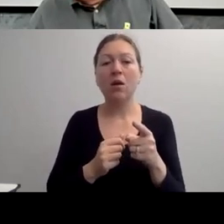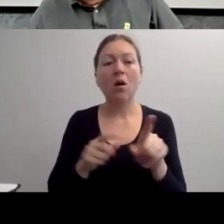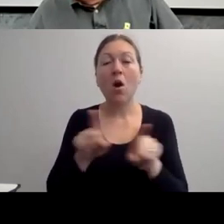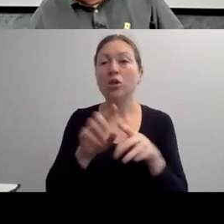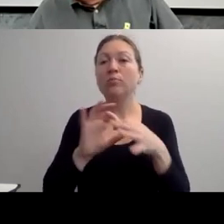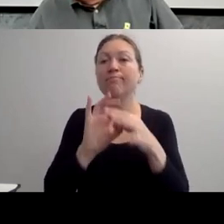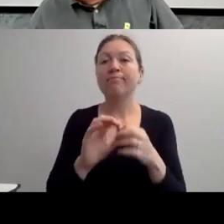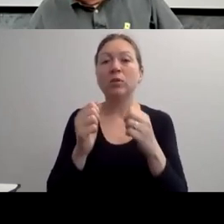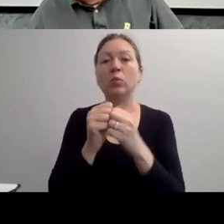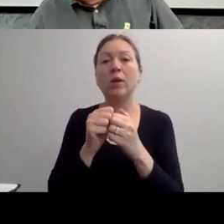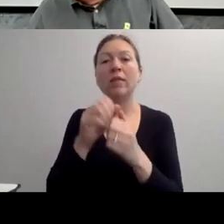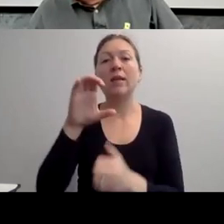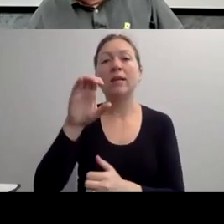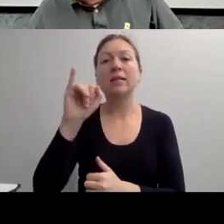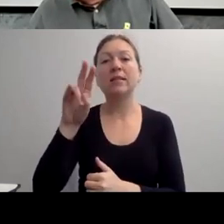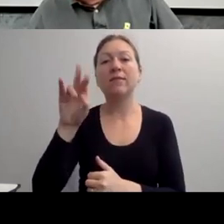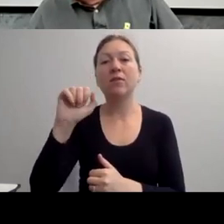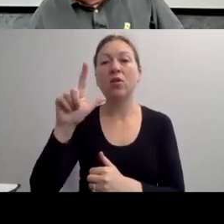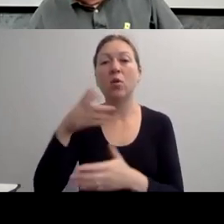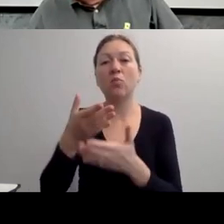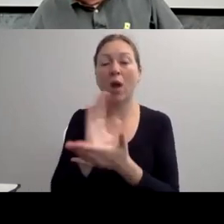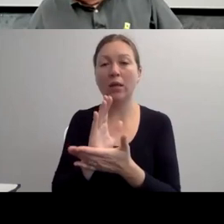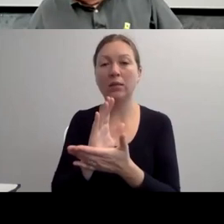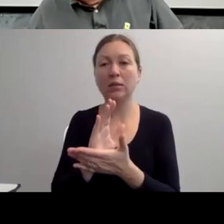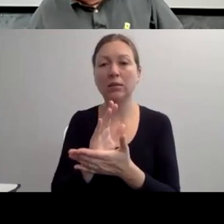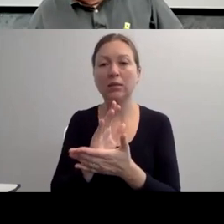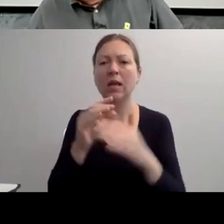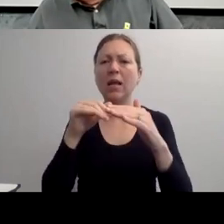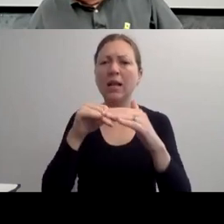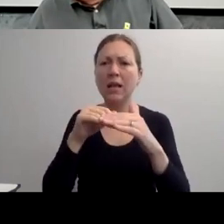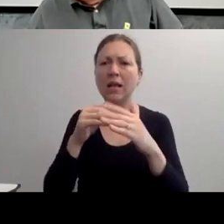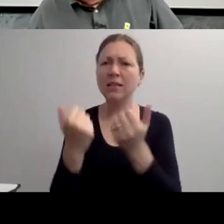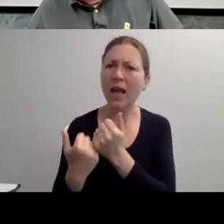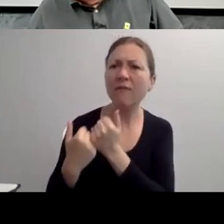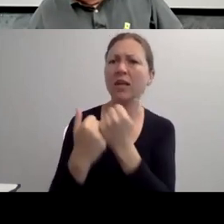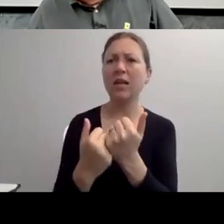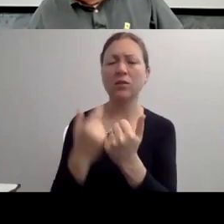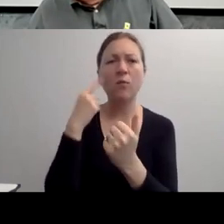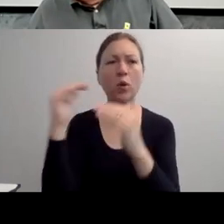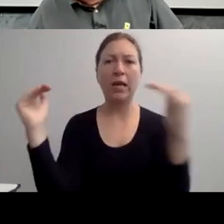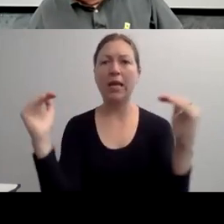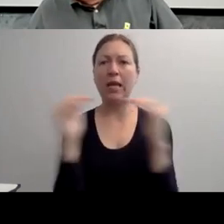"WHEN I FIRST GOT HURT, I HAD A DOCTOR PRESCRIBE THAT I WOULD HAVE A NURSE COME OUT TO MY HOUSE